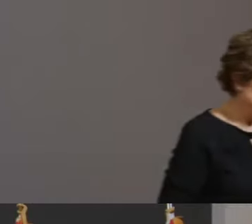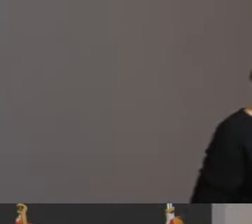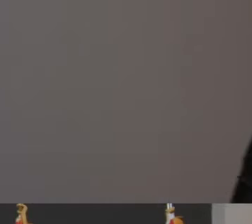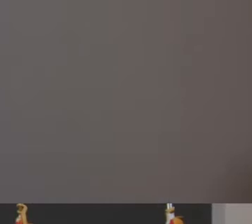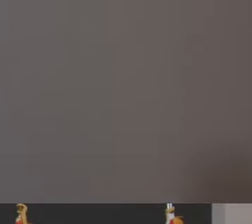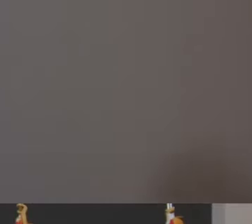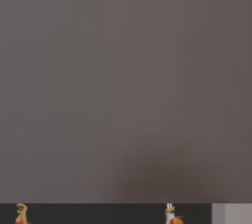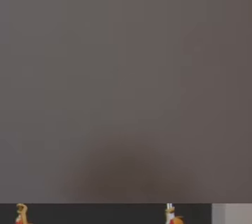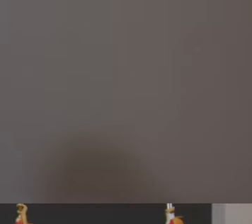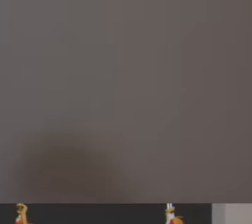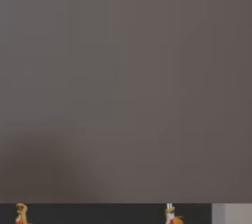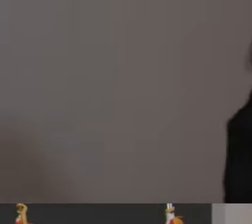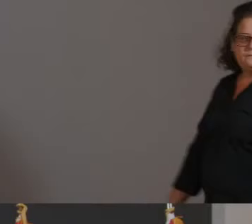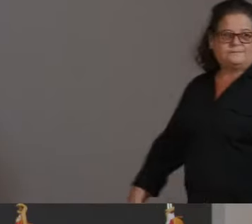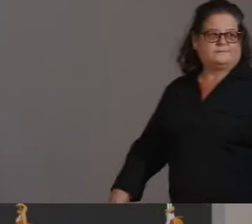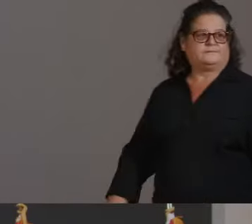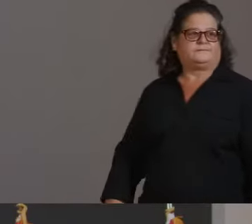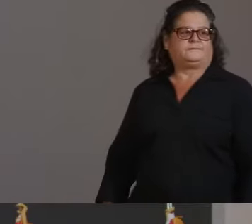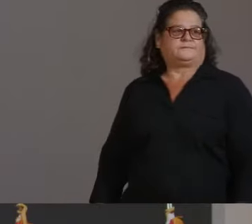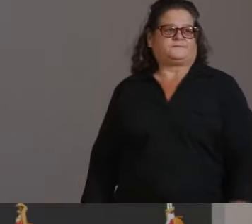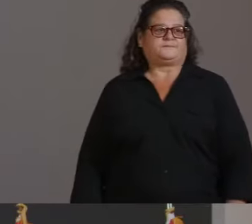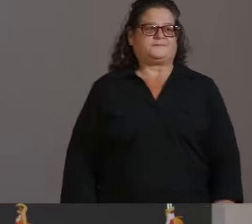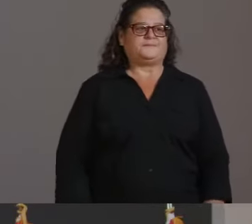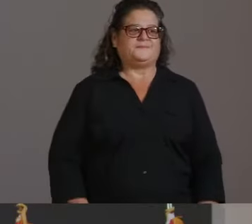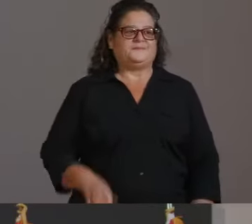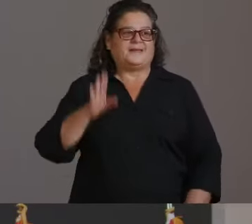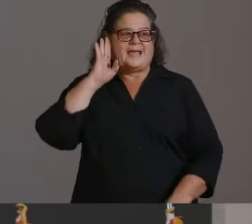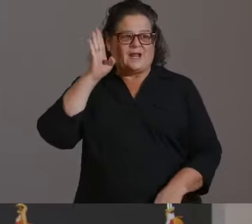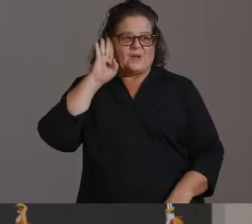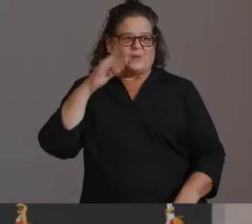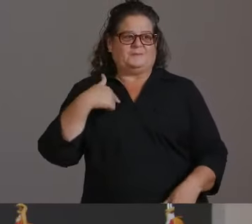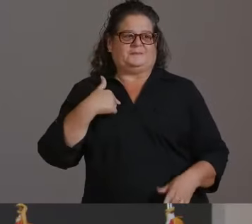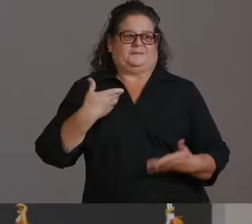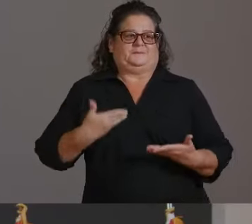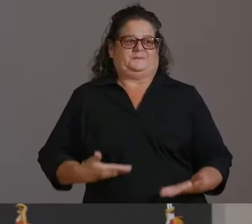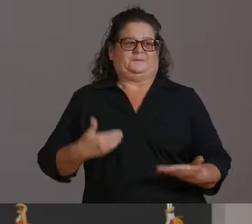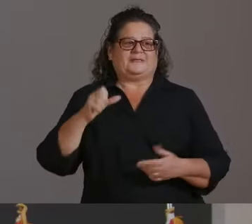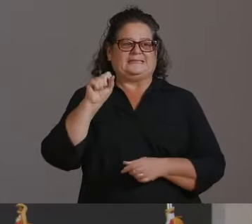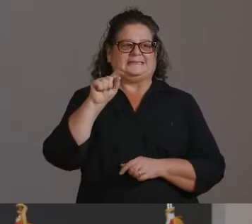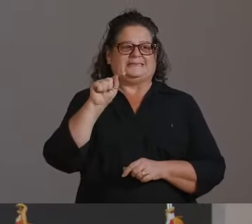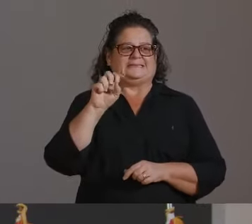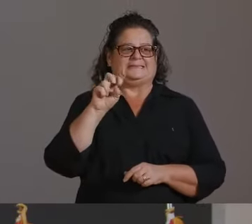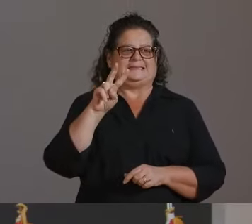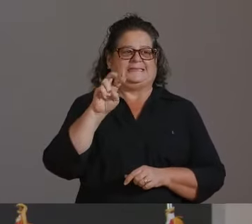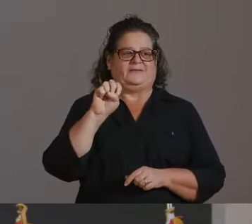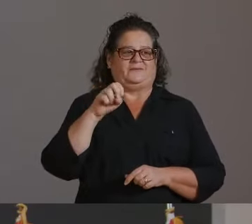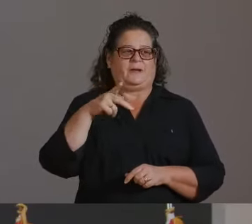I'M PRESIDENT AND CEO OF VALLEYWISE HEALTH AND DELIGHTED TO BE HERE TODAY.